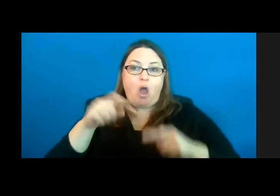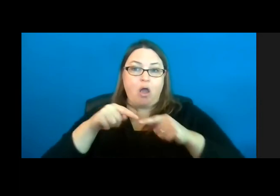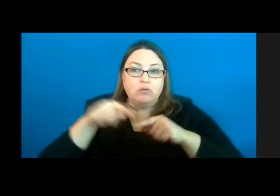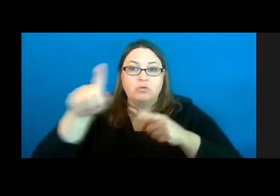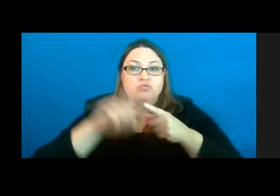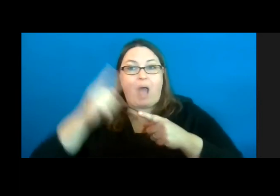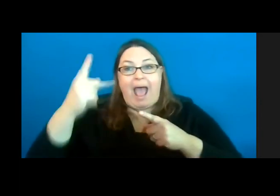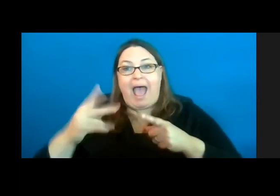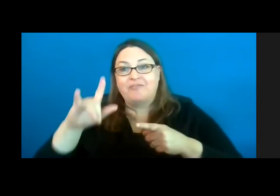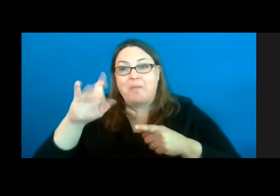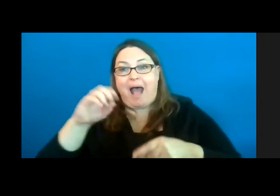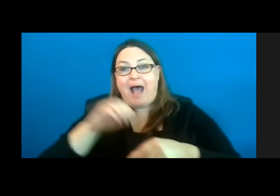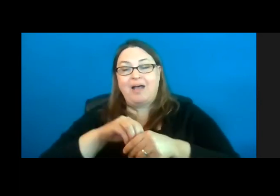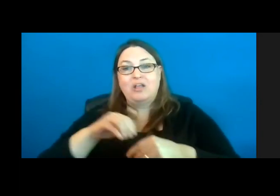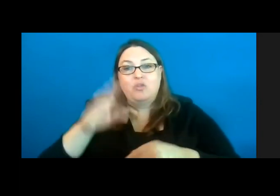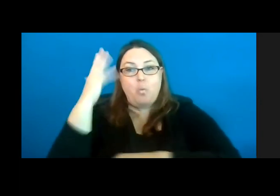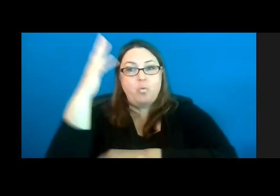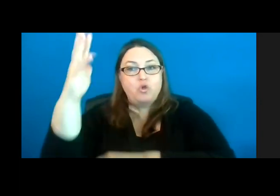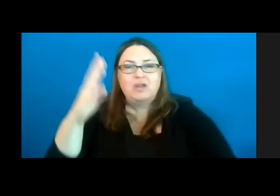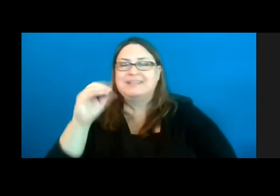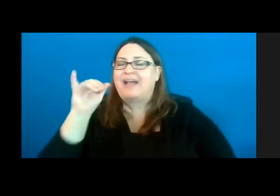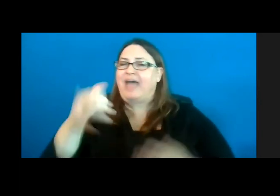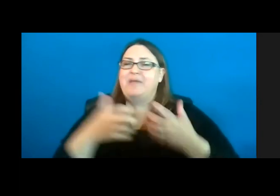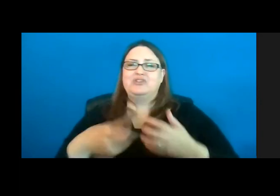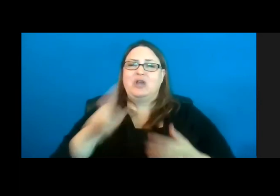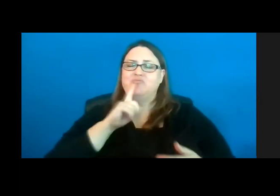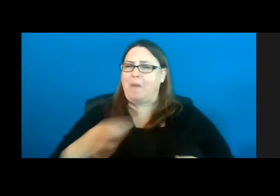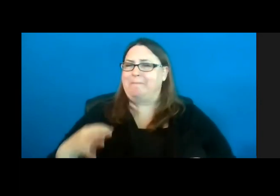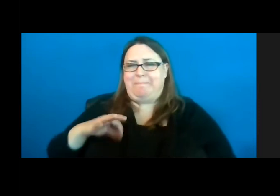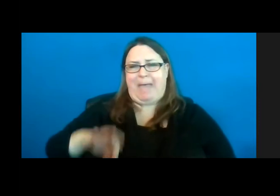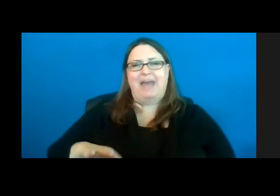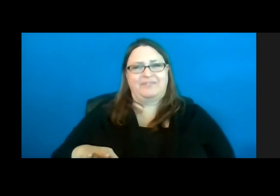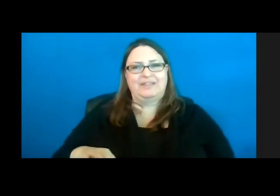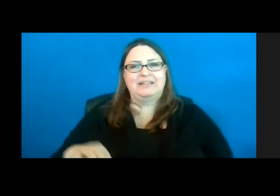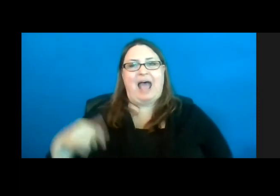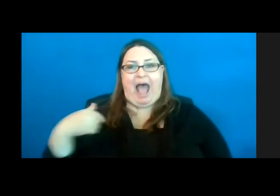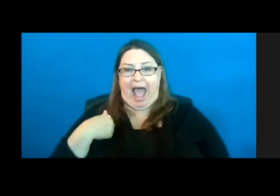These machines are so beneficial for folks that I've bought four of them just to give them away.